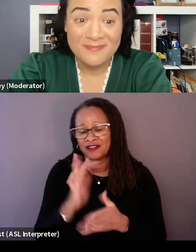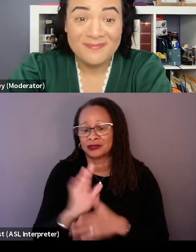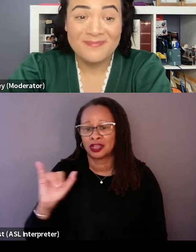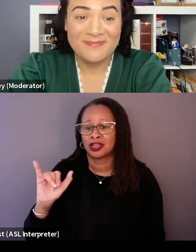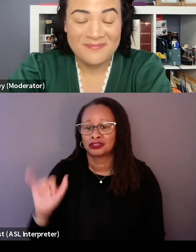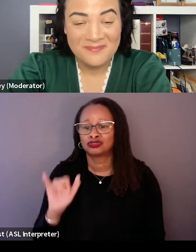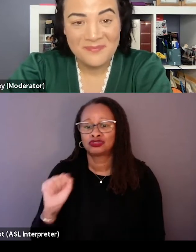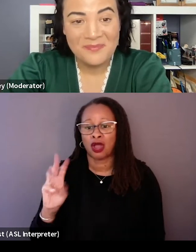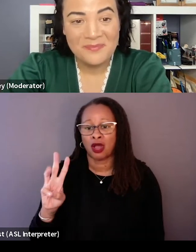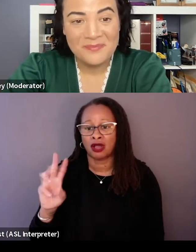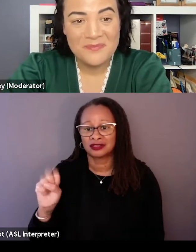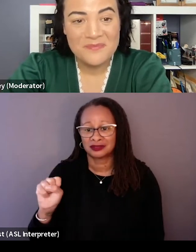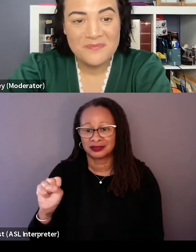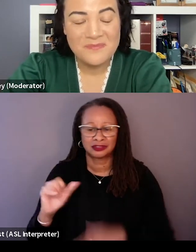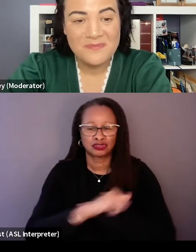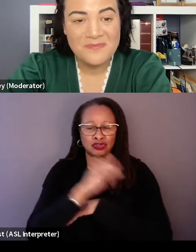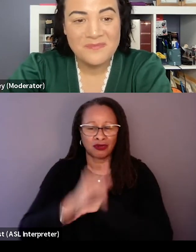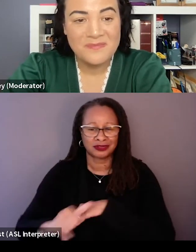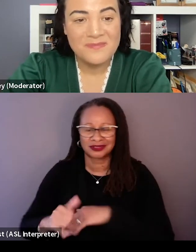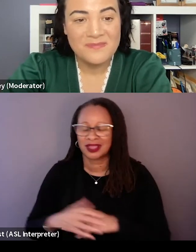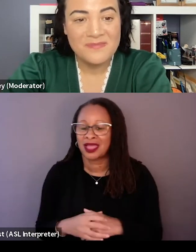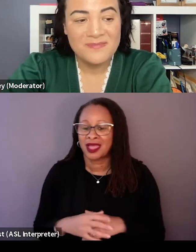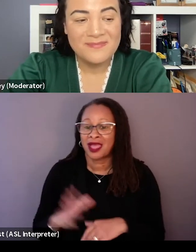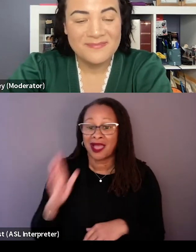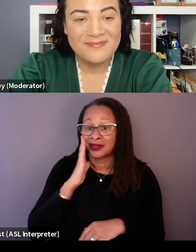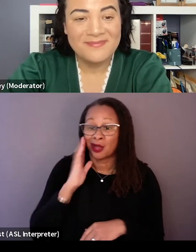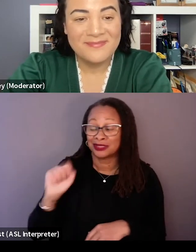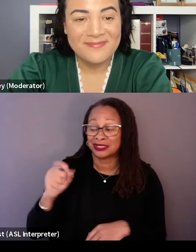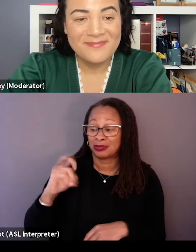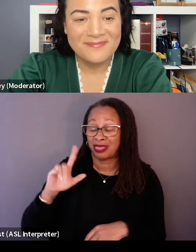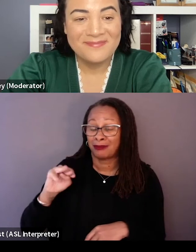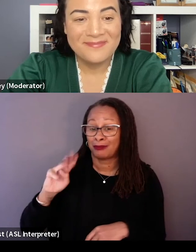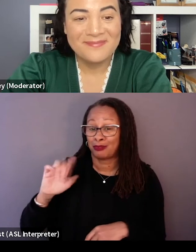So Spielberg, I know he's probably every filmmaker's hero, but he is definitely mine as well.